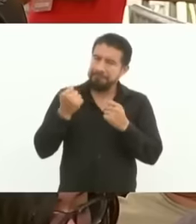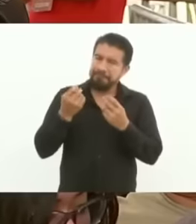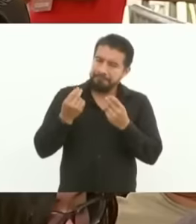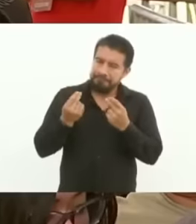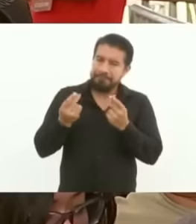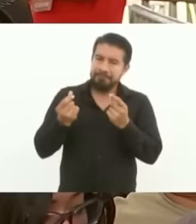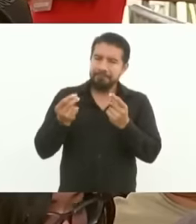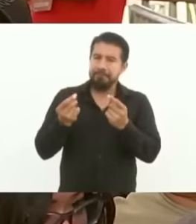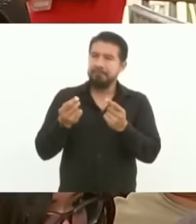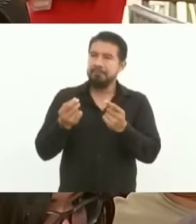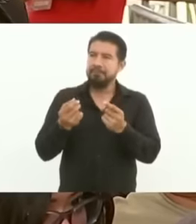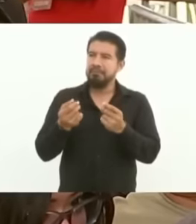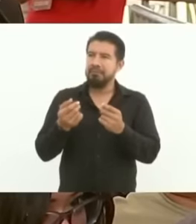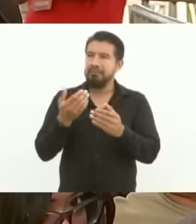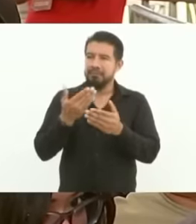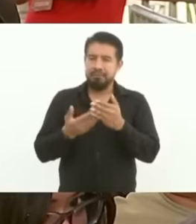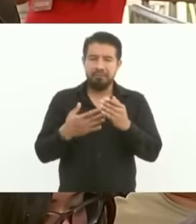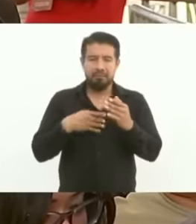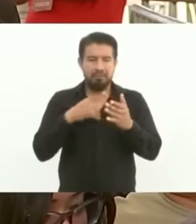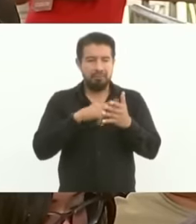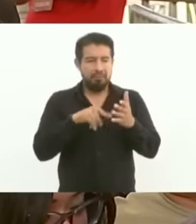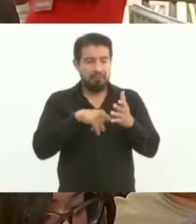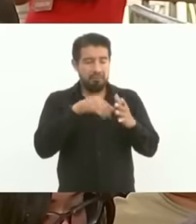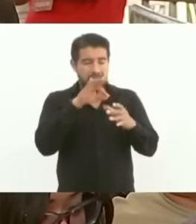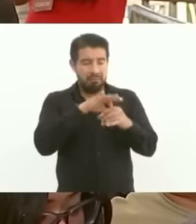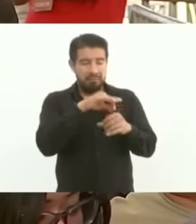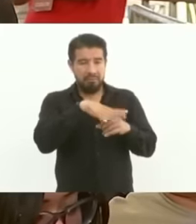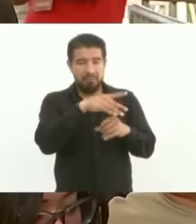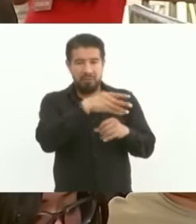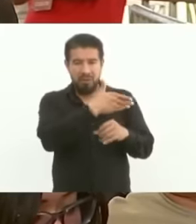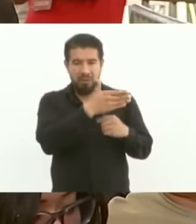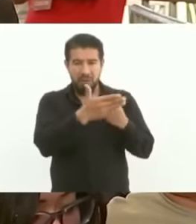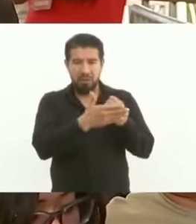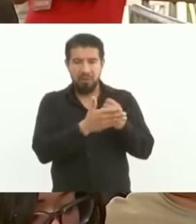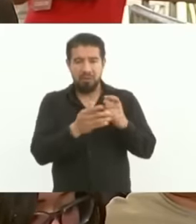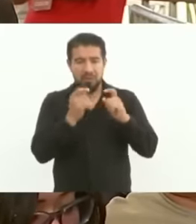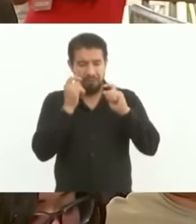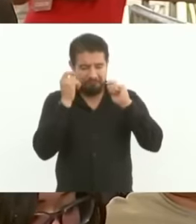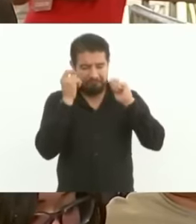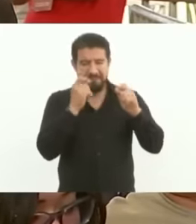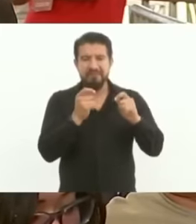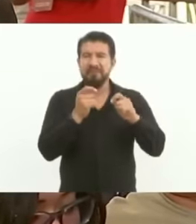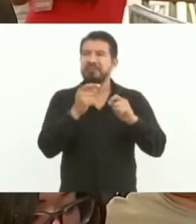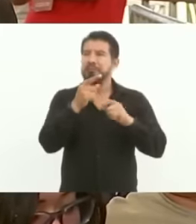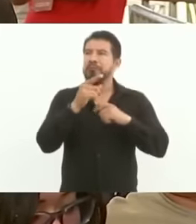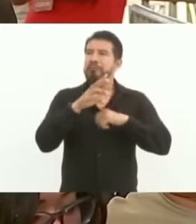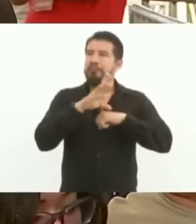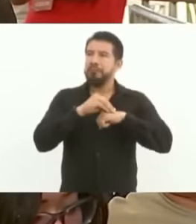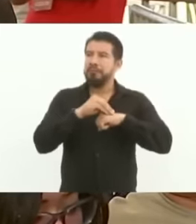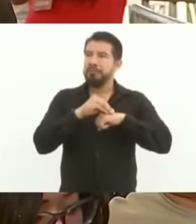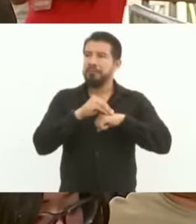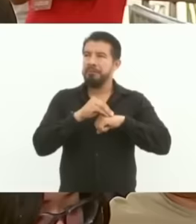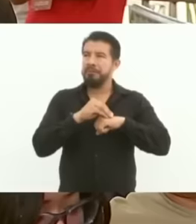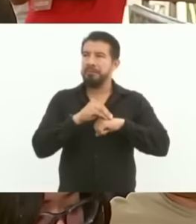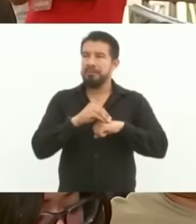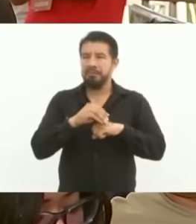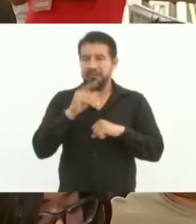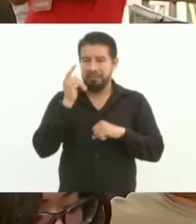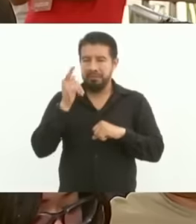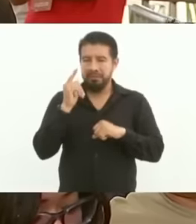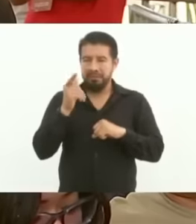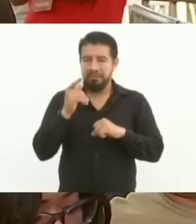current president, we are sure that she will do it if you arrive too short, right,